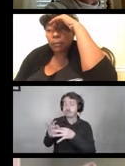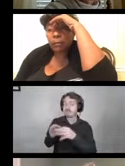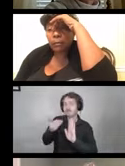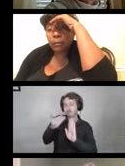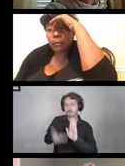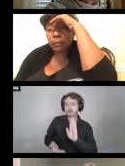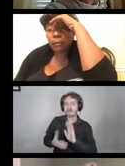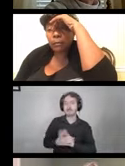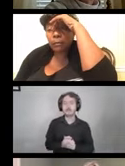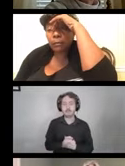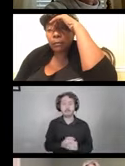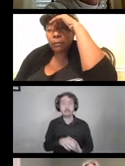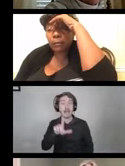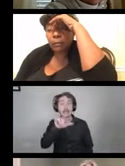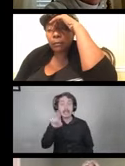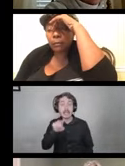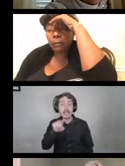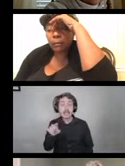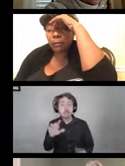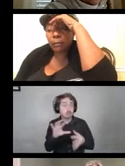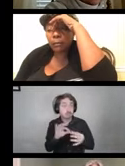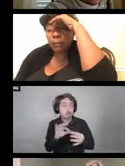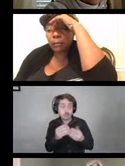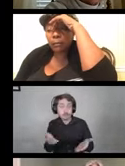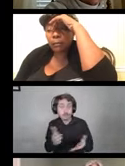Liz, do you want to jump in?